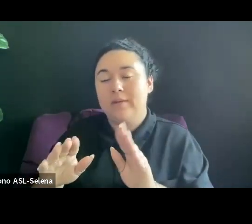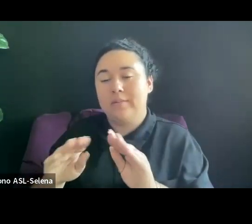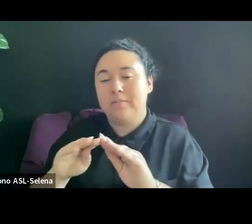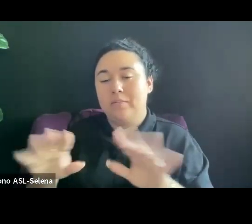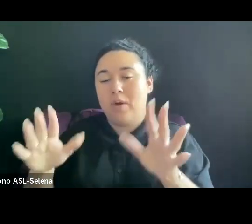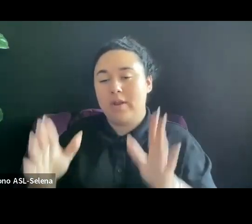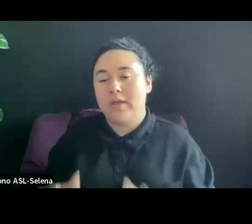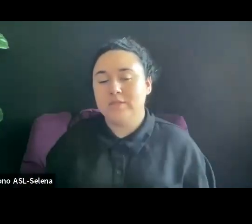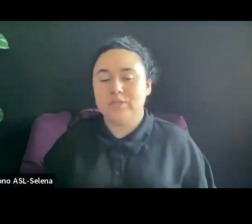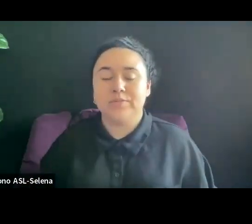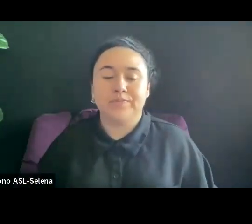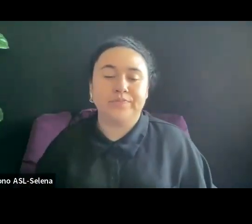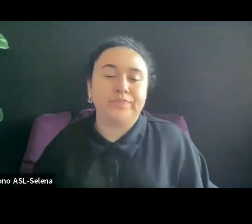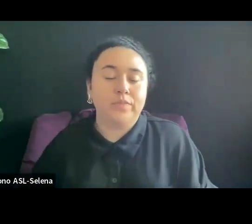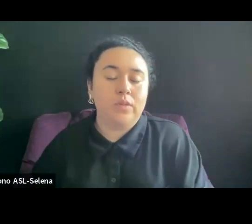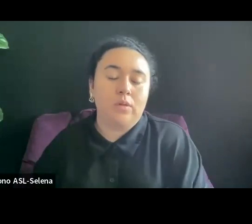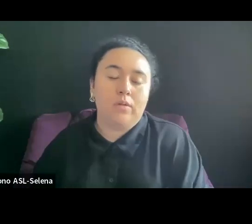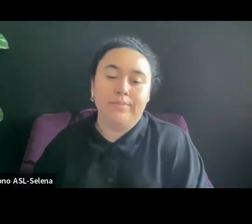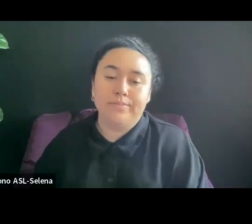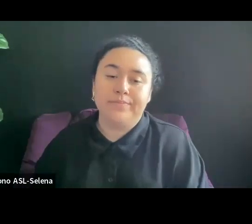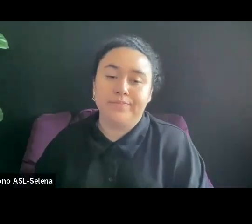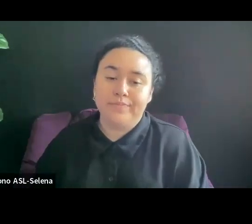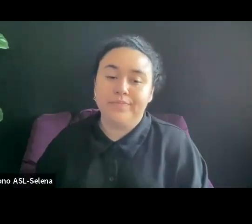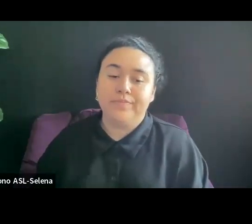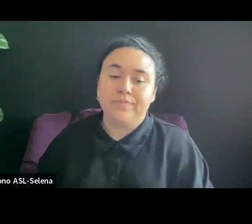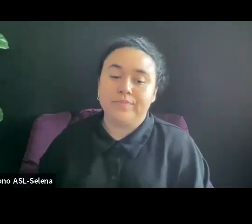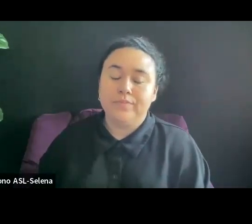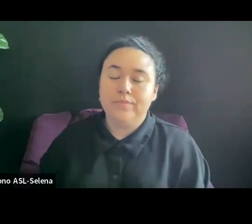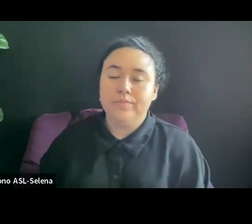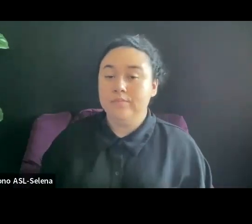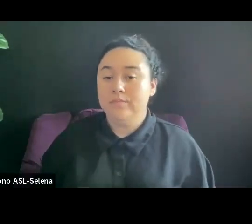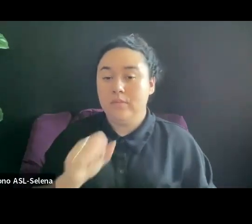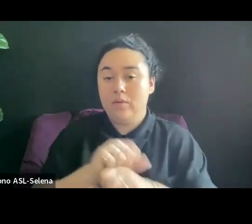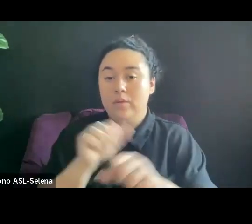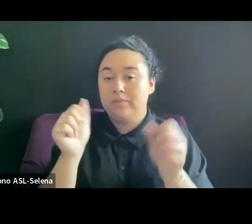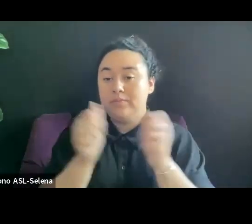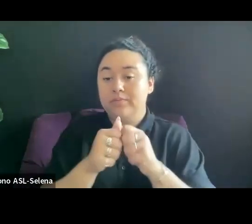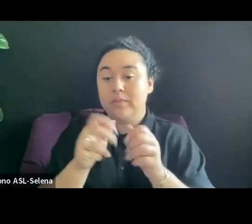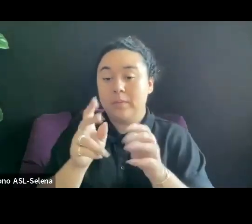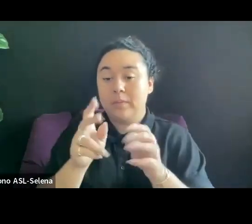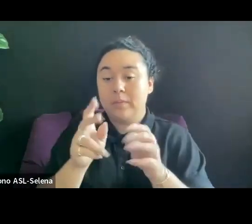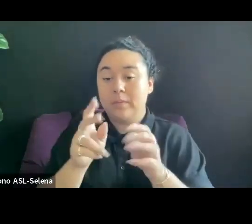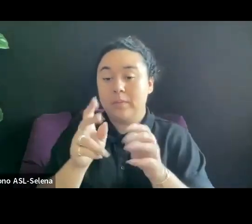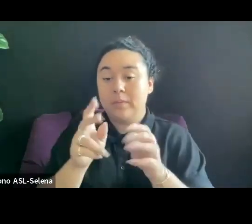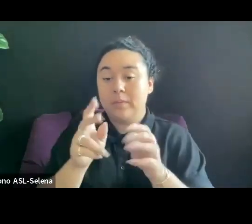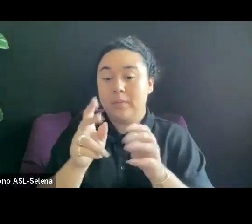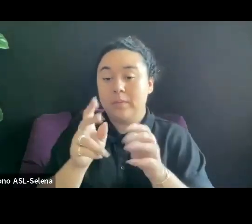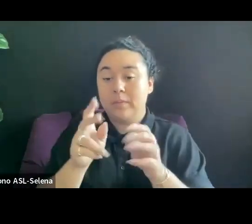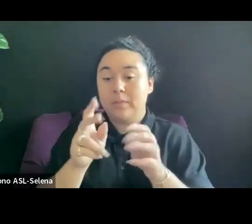IN WORKING WITH PROFESSIONAL ORGANIZATIONS, YOU CAN ALSO HAVE YOUR SUBJECT WITH THE FILM AND A